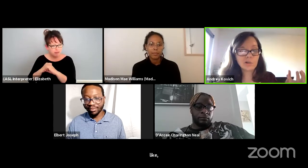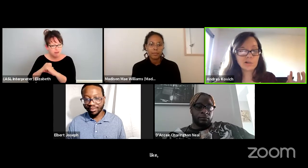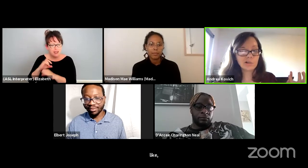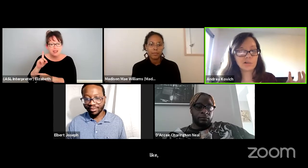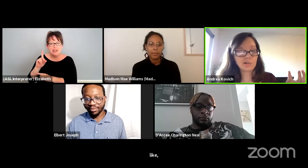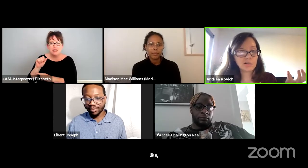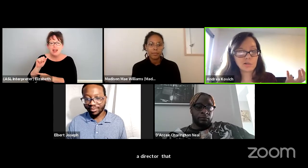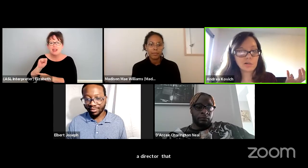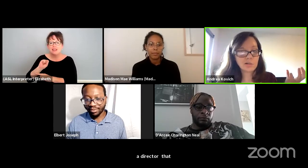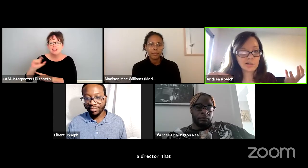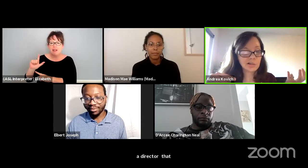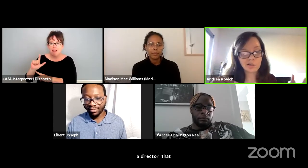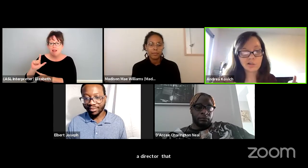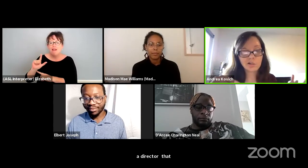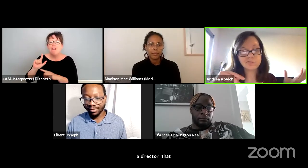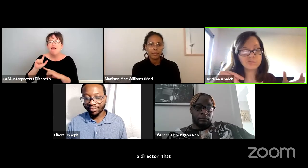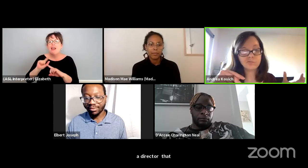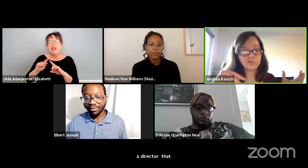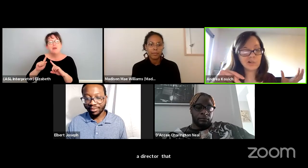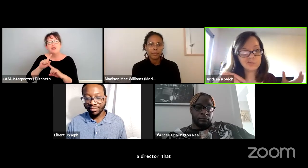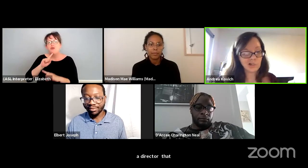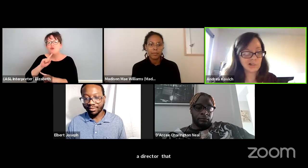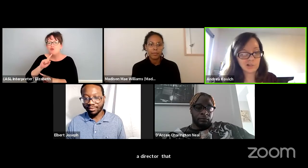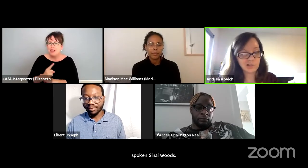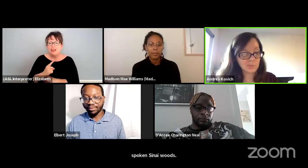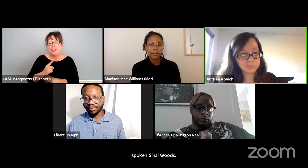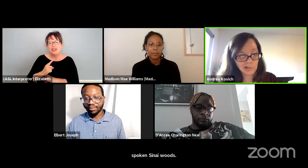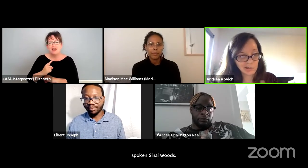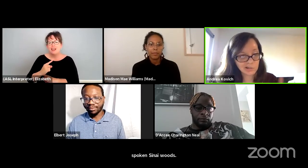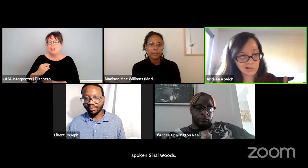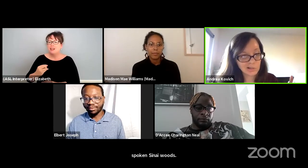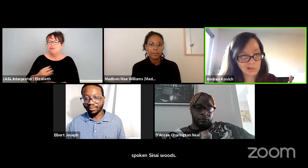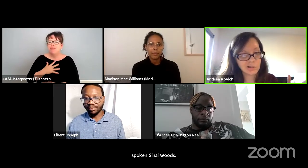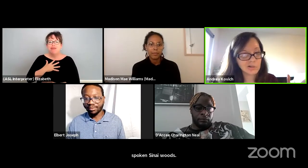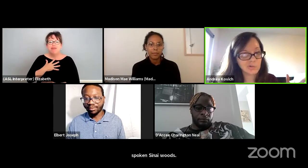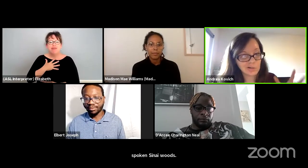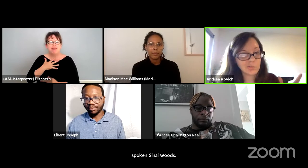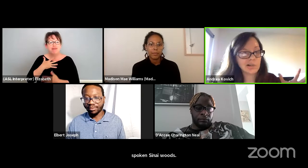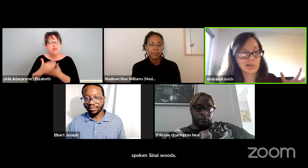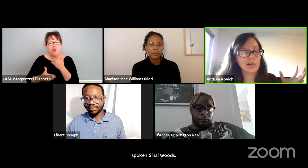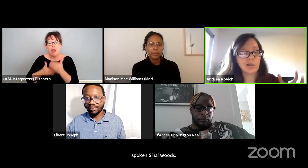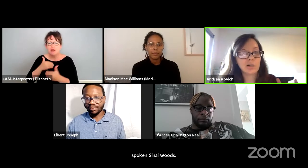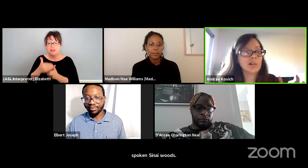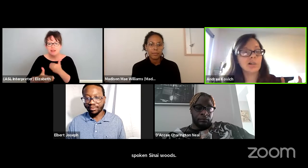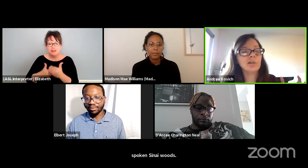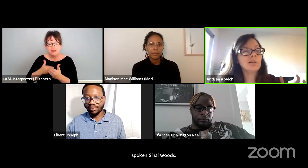it was such a refreshing process to work with other